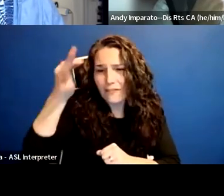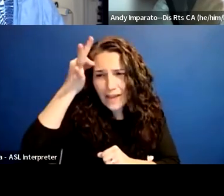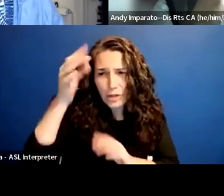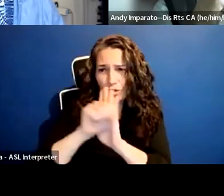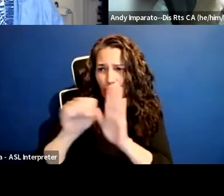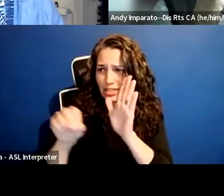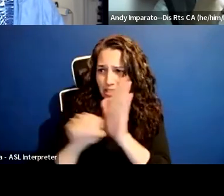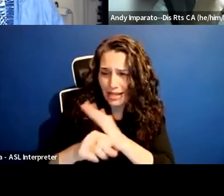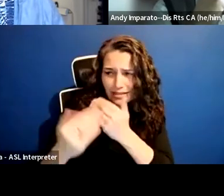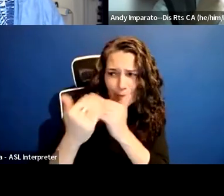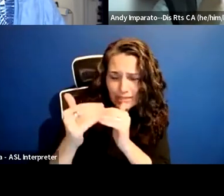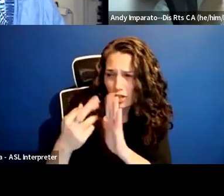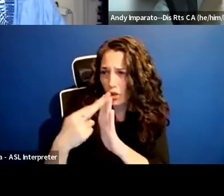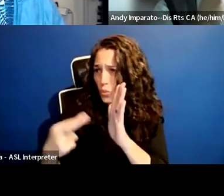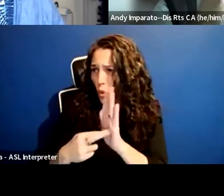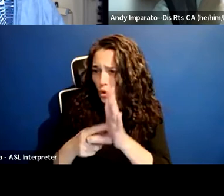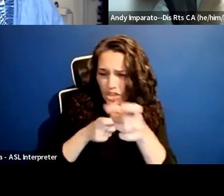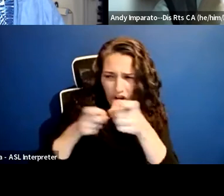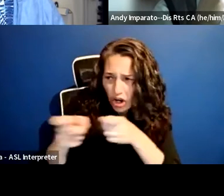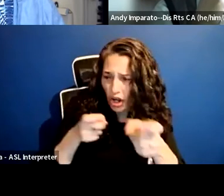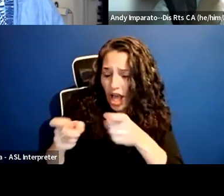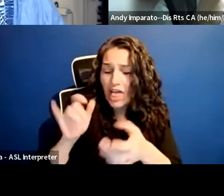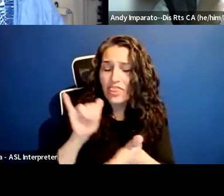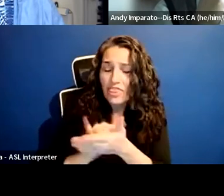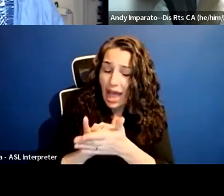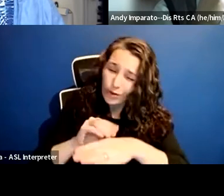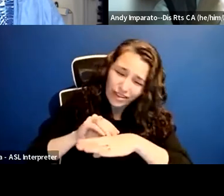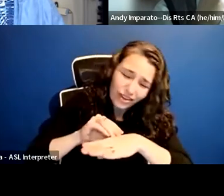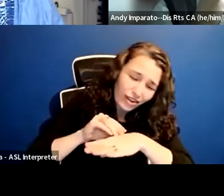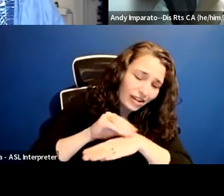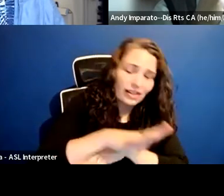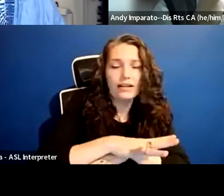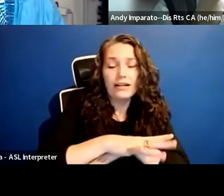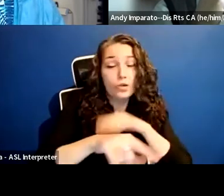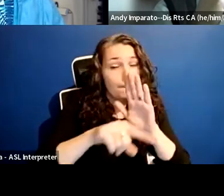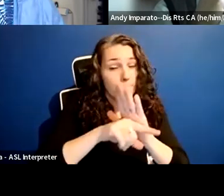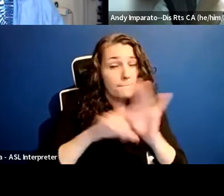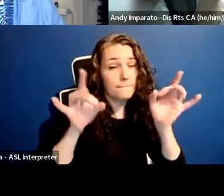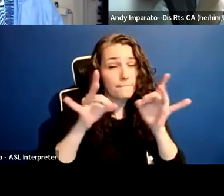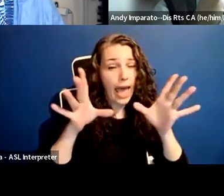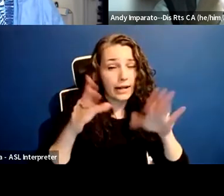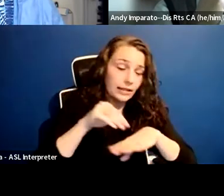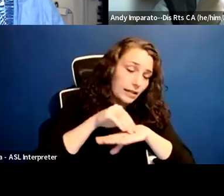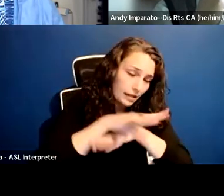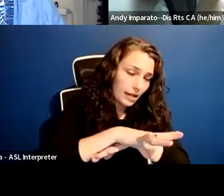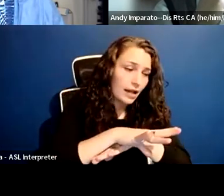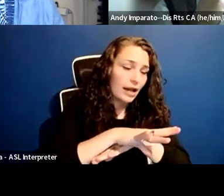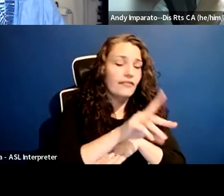and regulations that would have dramatically, adversely affected disabled people. So I think unity is very important.